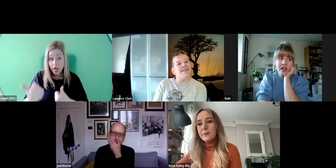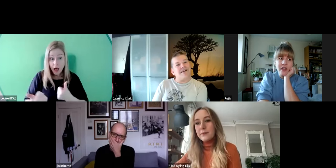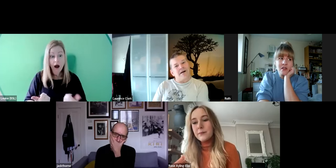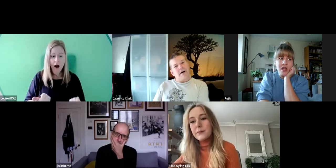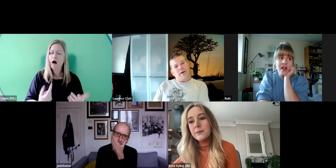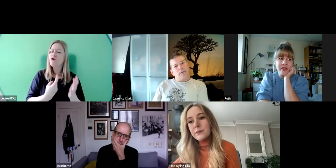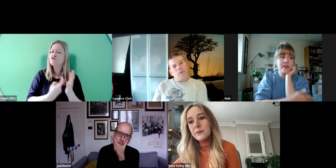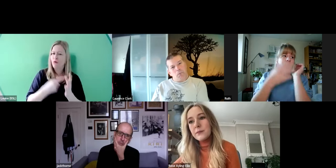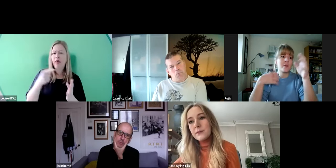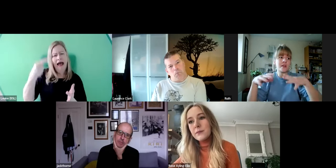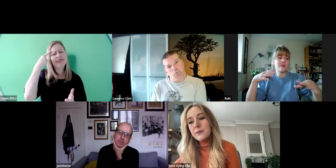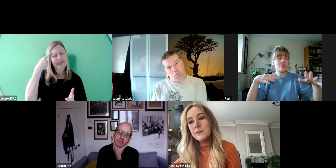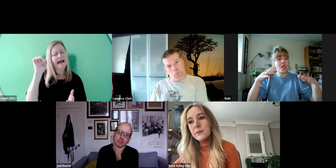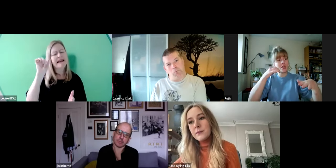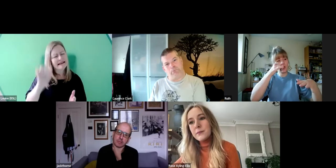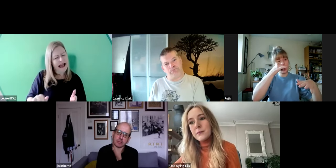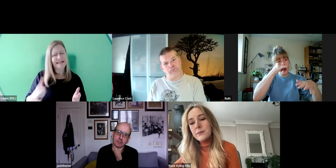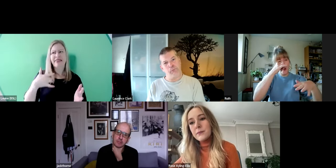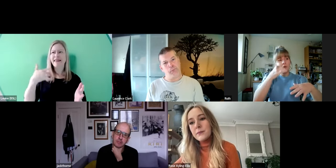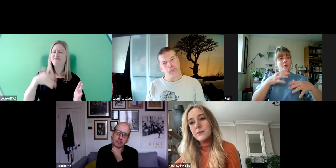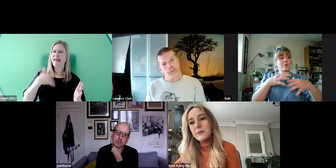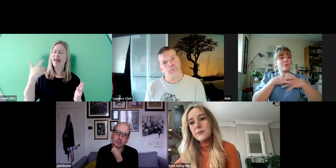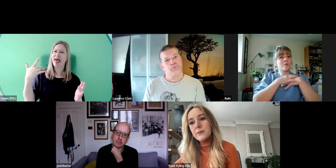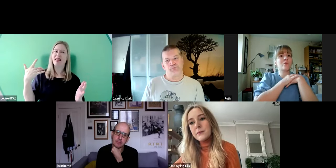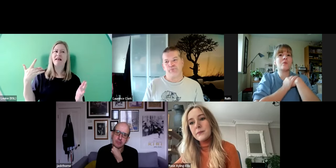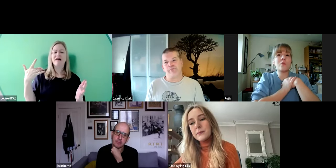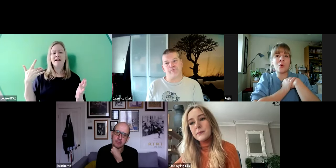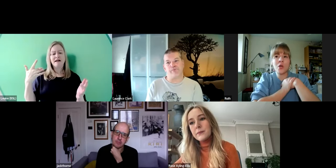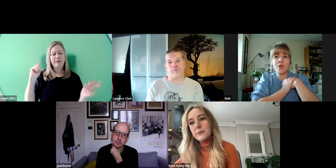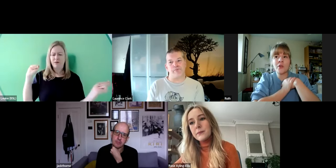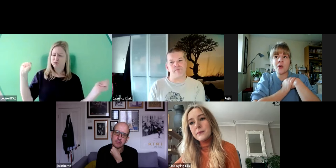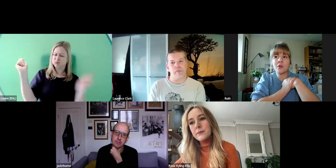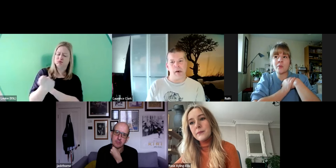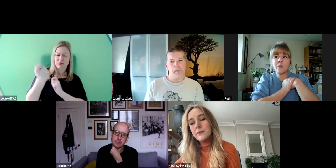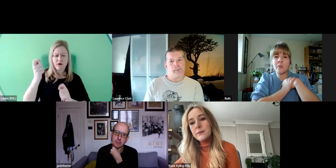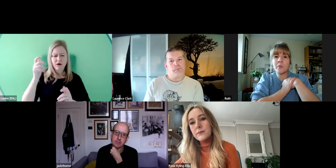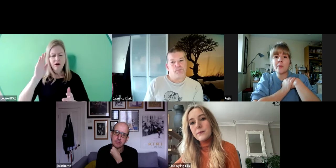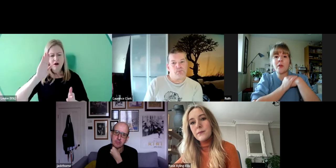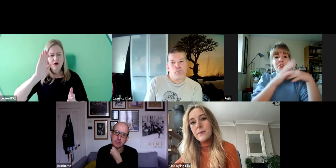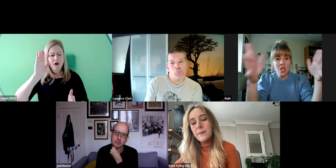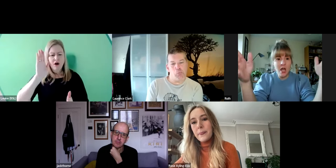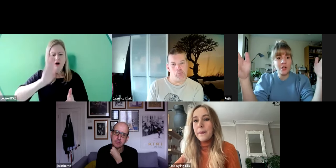I think so. I think there's been a massive change from the work that people like Jack